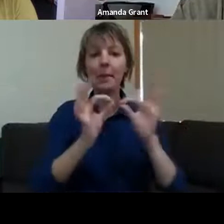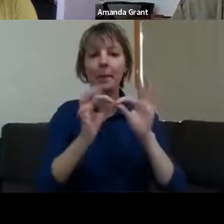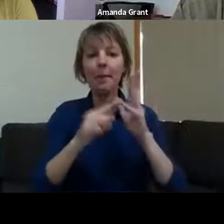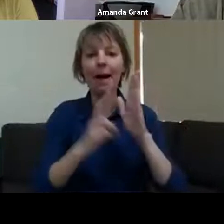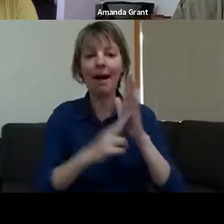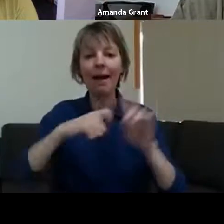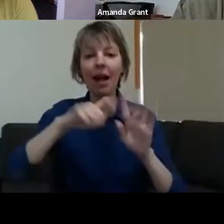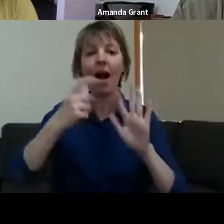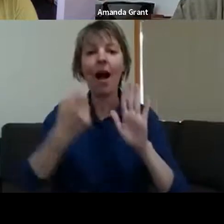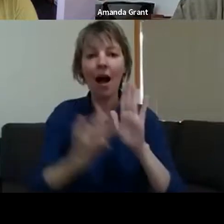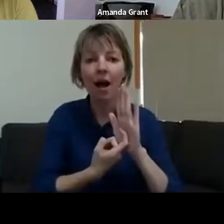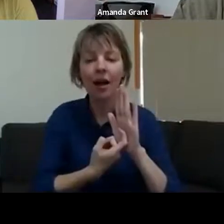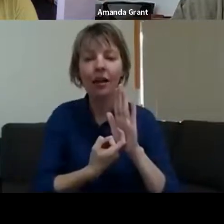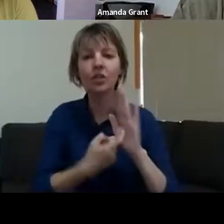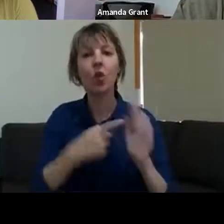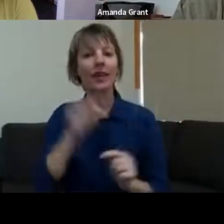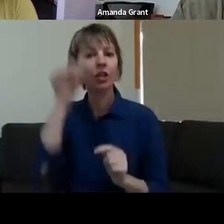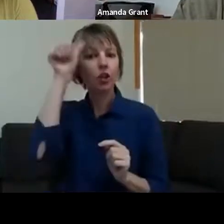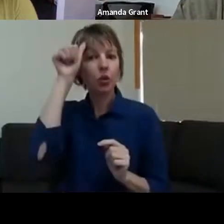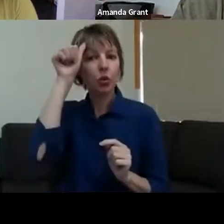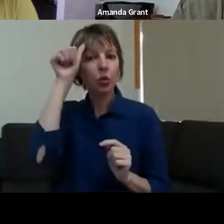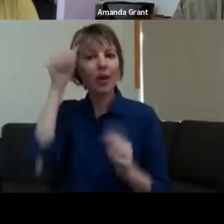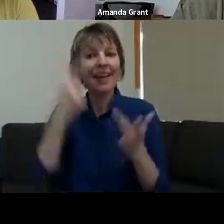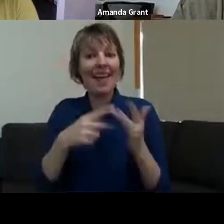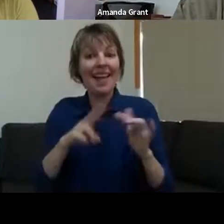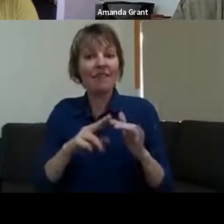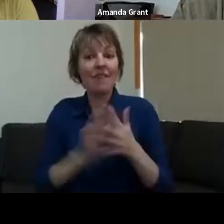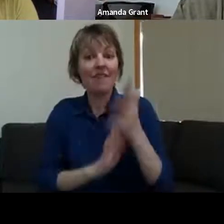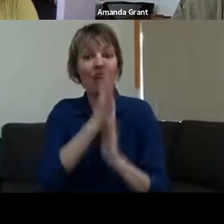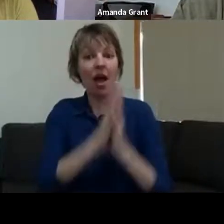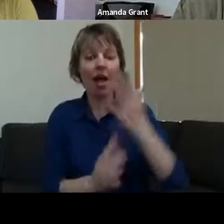was a fire, and we knew that the RFS wouldn't be able to get to us. And